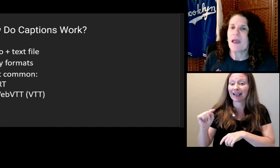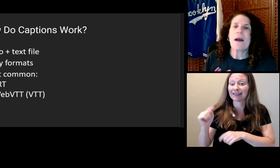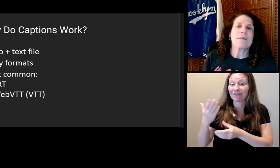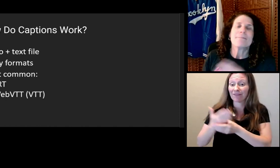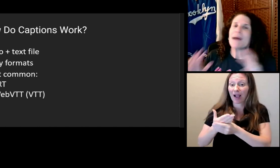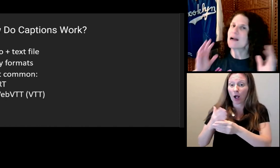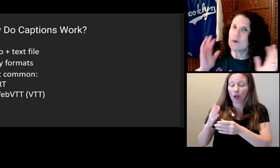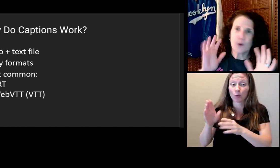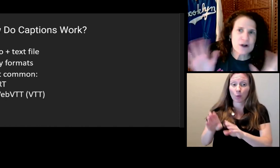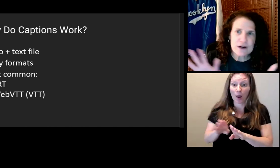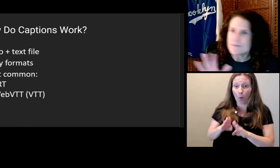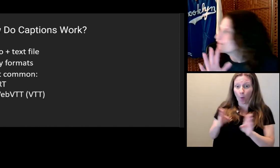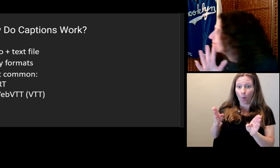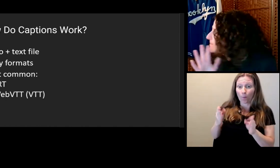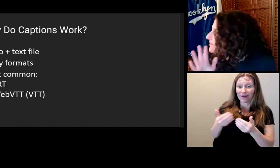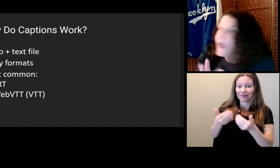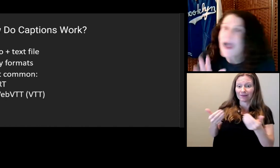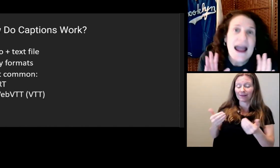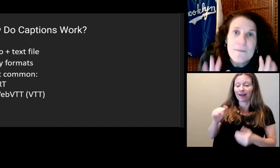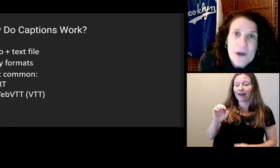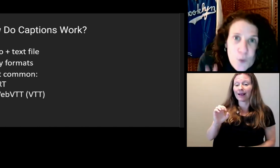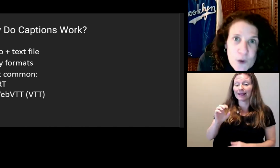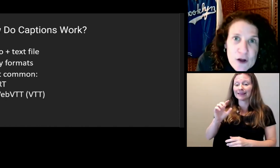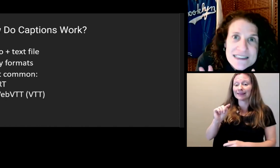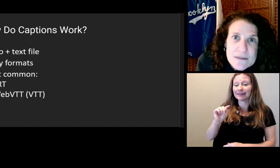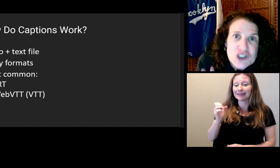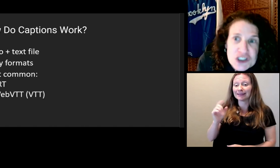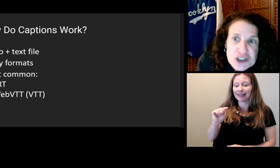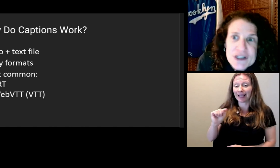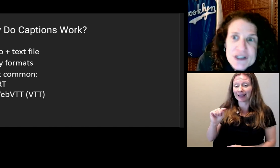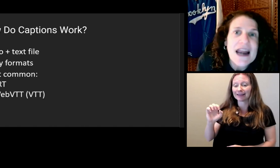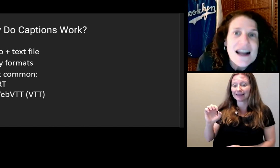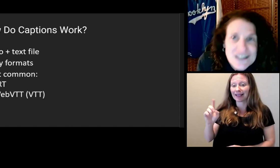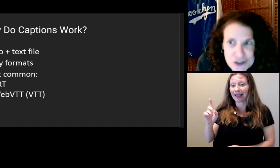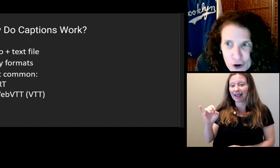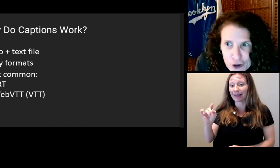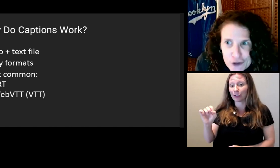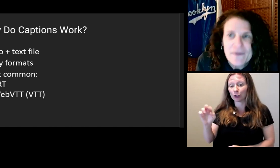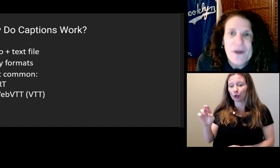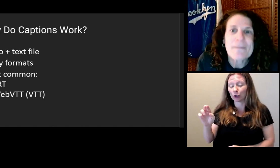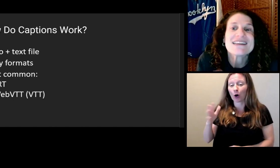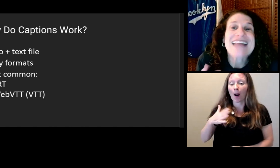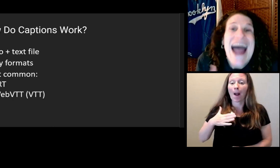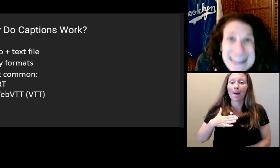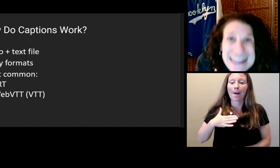My career... My career as a magician is a non-starter, because I give away secrets.